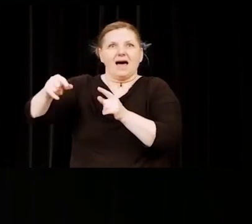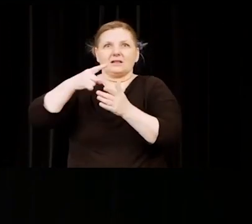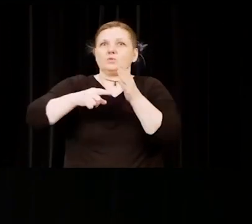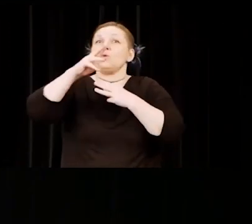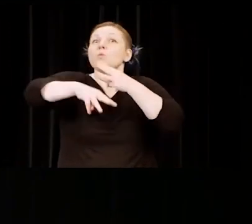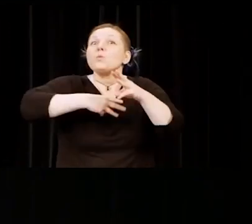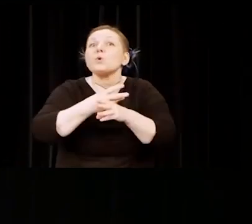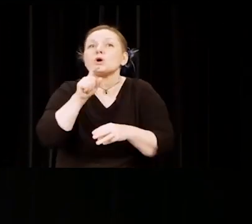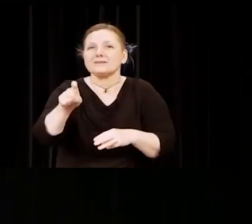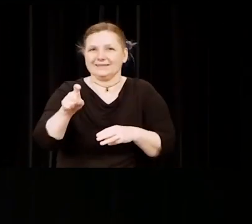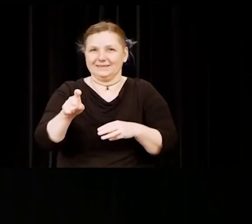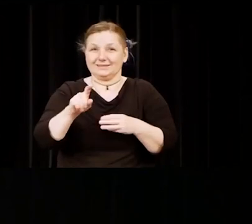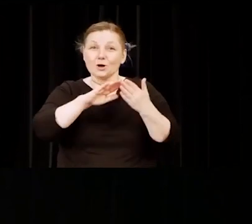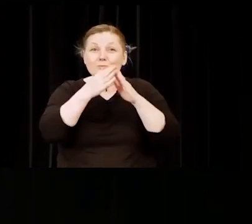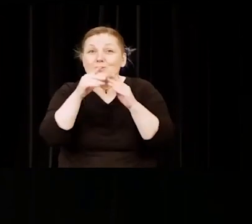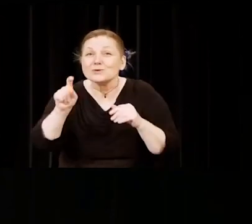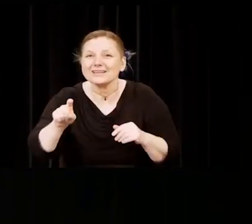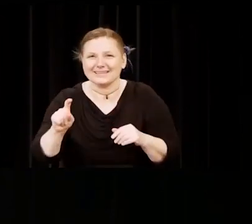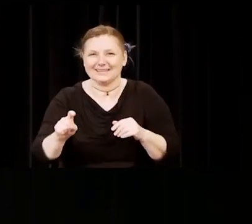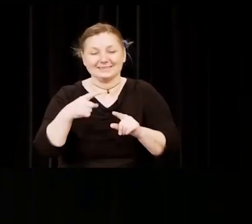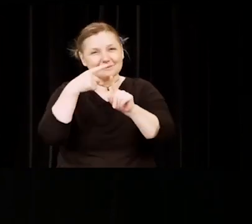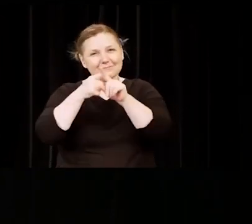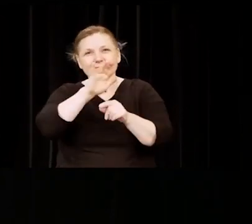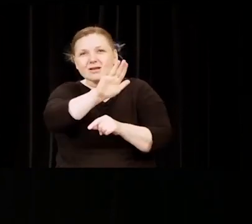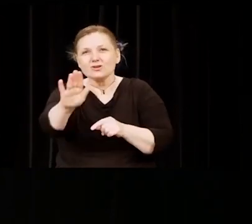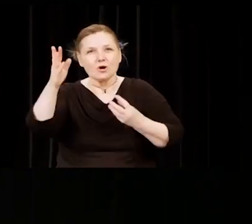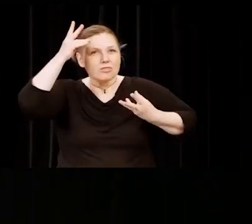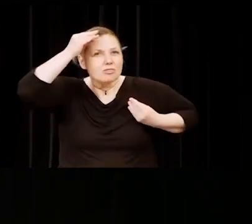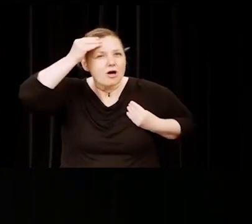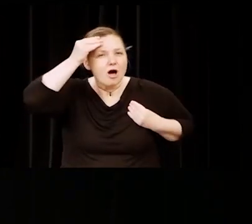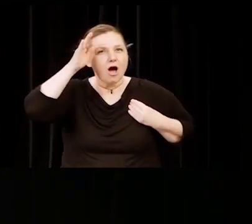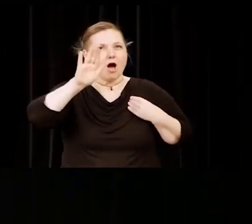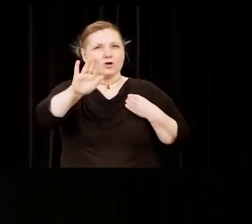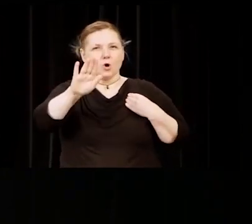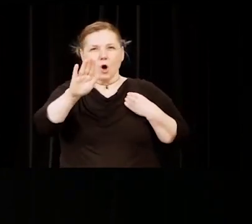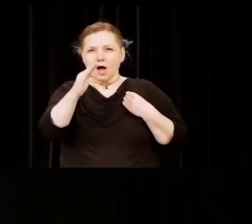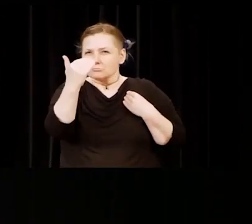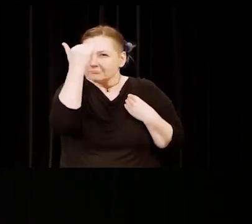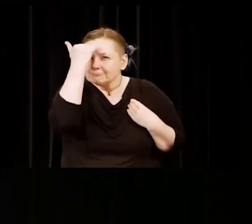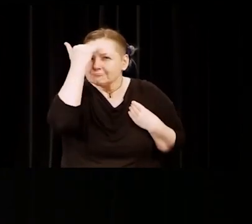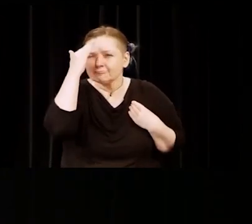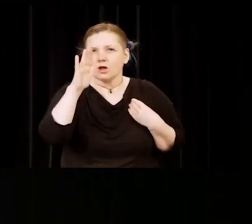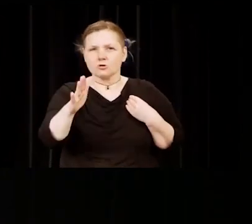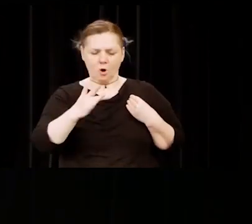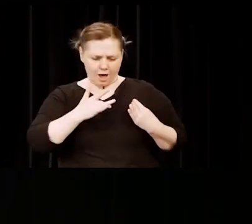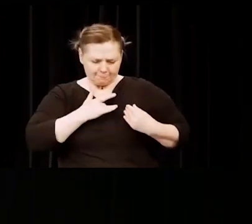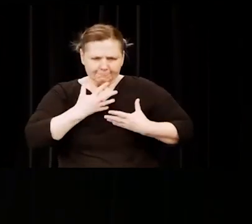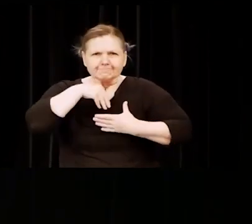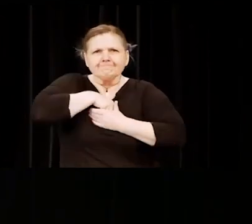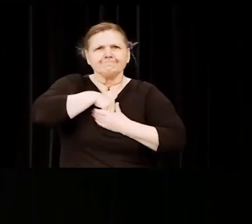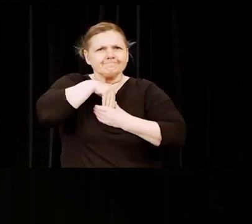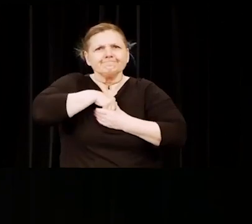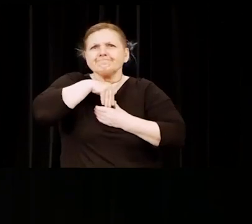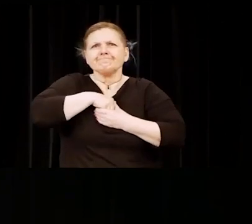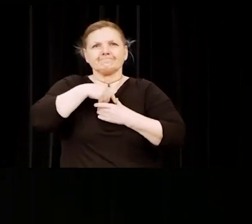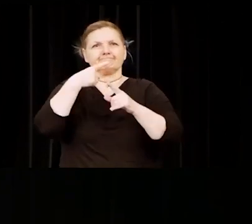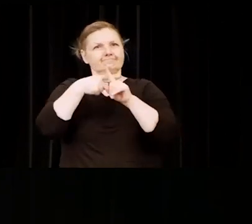but also your thought, your insight, your courage and your compassion. With these qualities